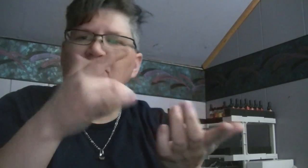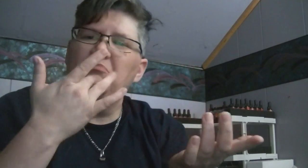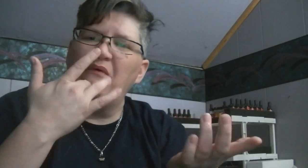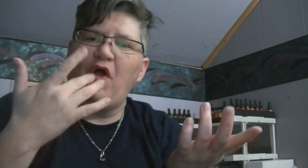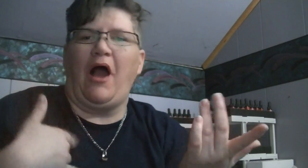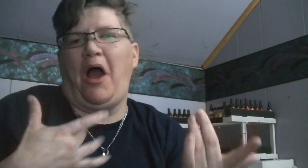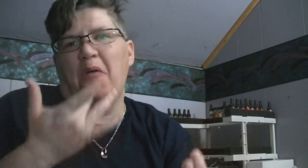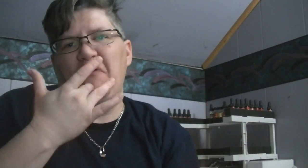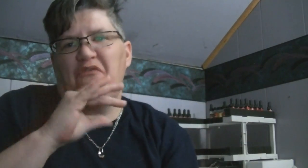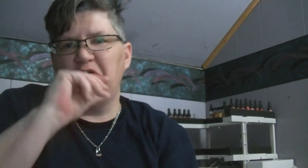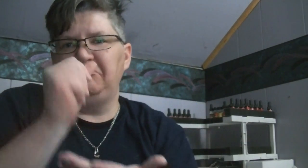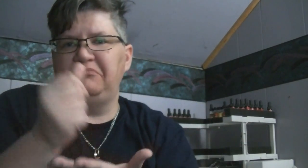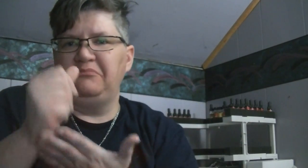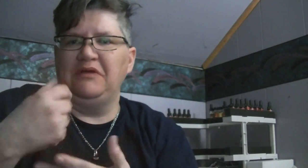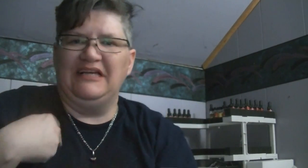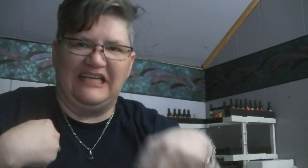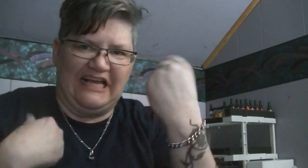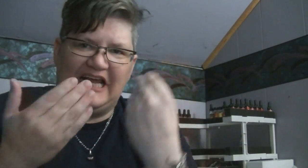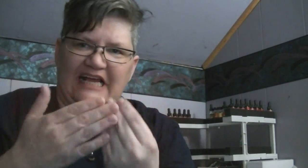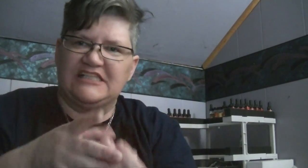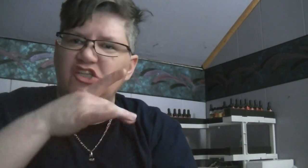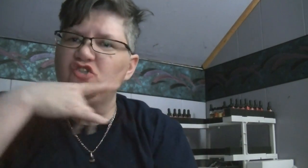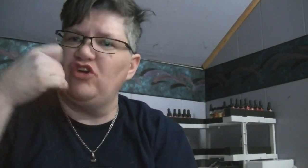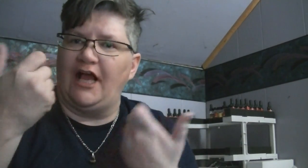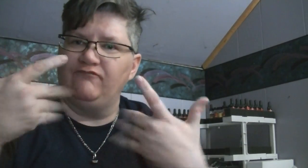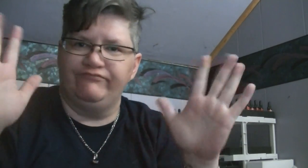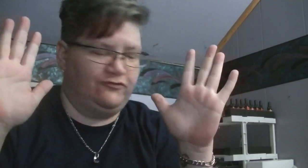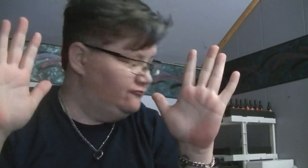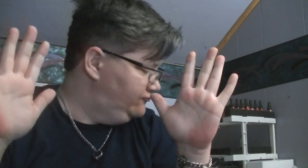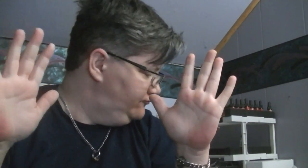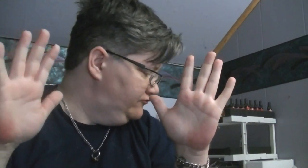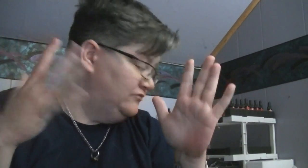I prefer my way, easier to dry and done!